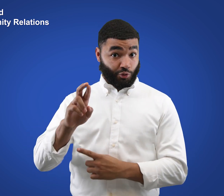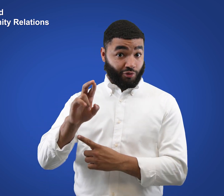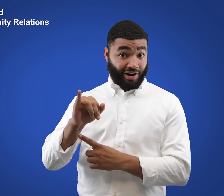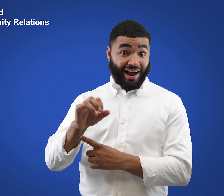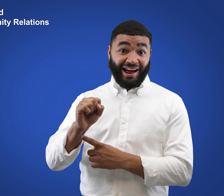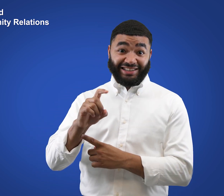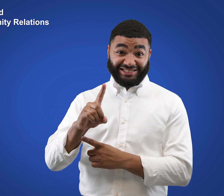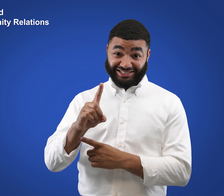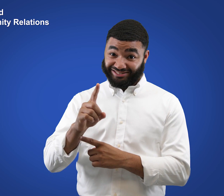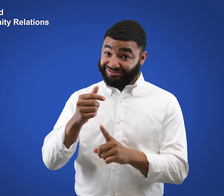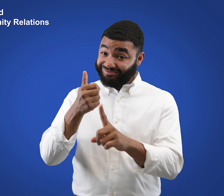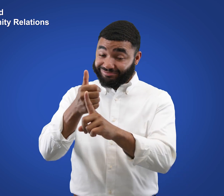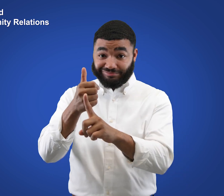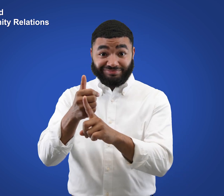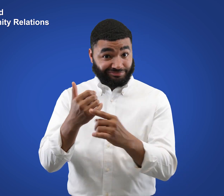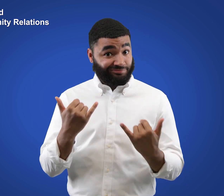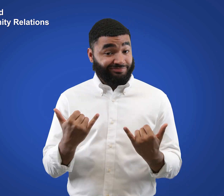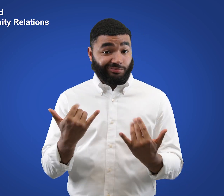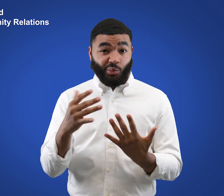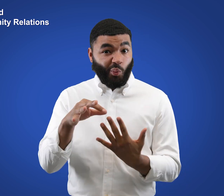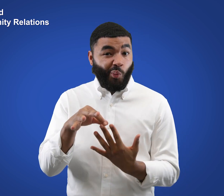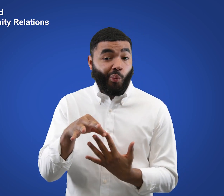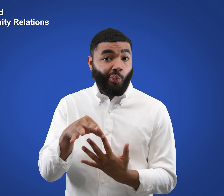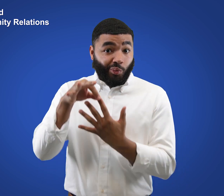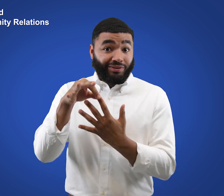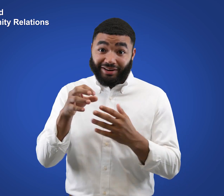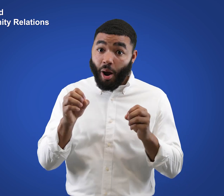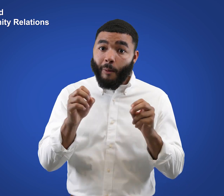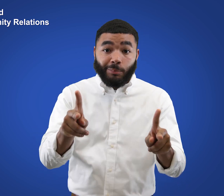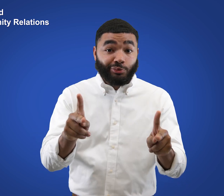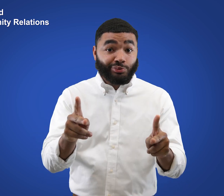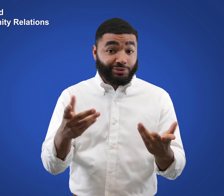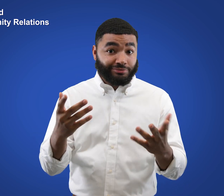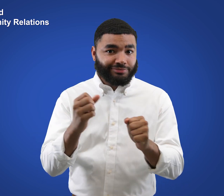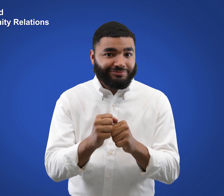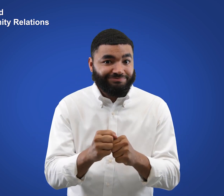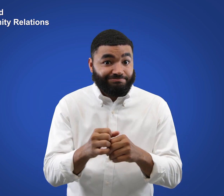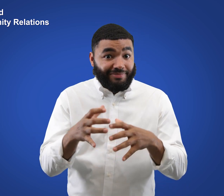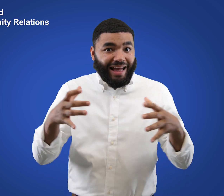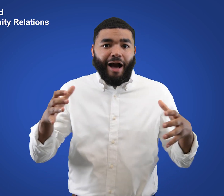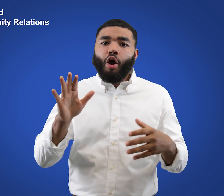RISD is in a unique position to expand